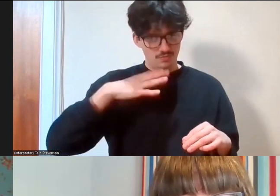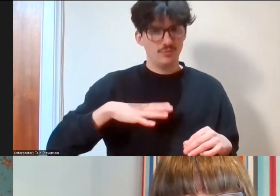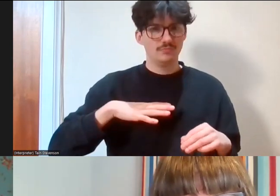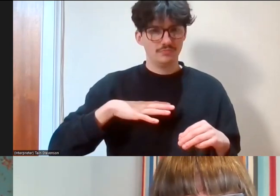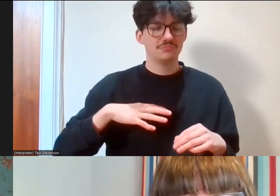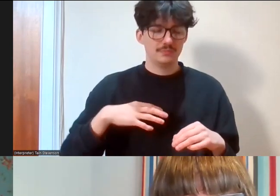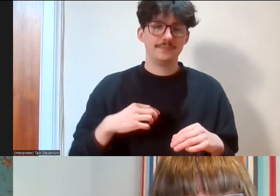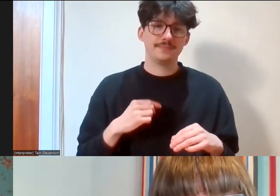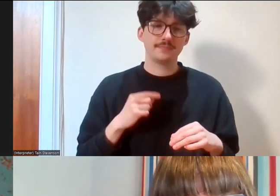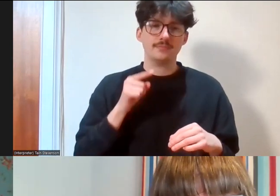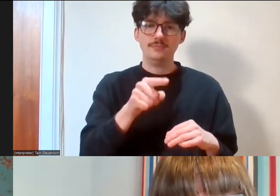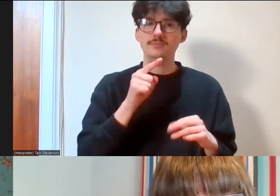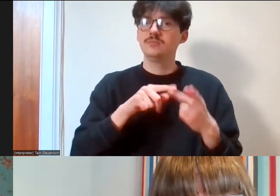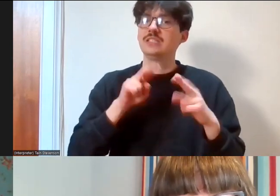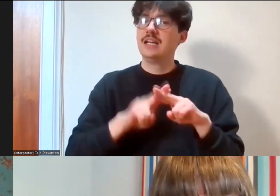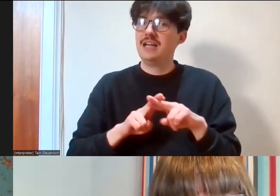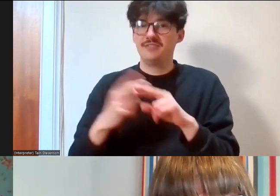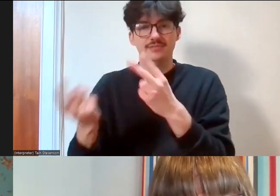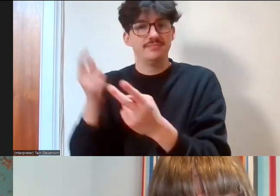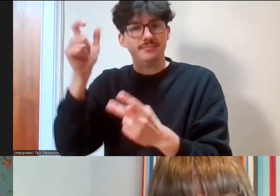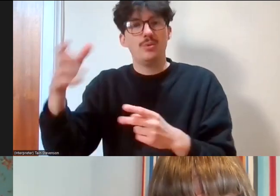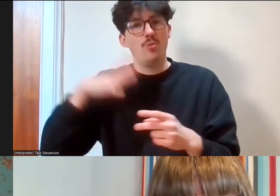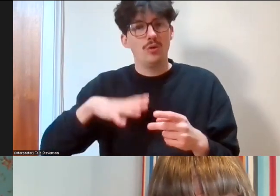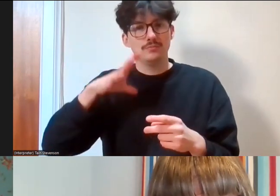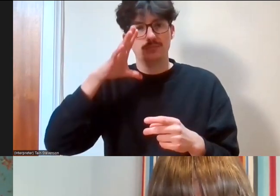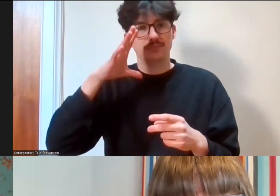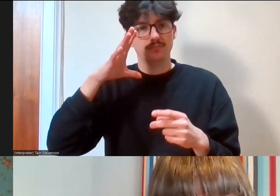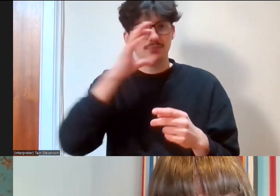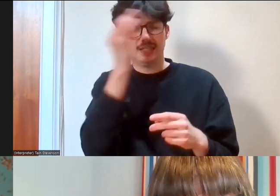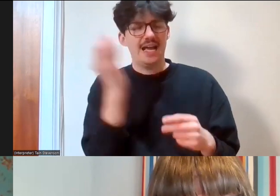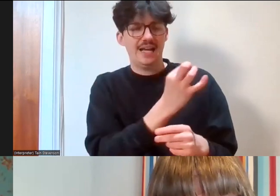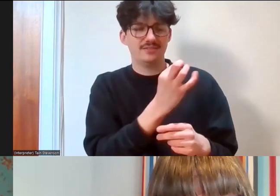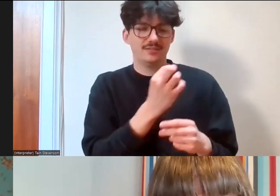projects we've had the local area that might be interested in coming along and helping out.